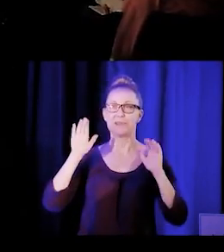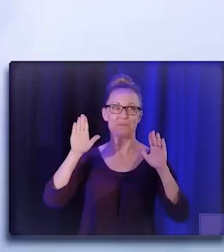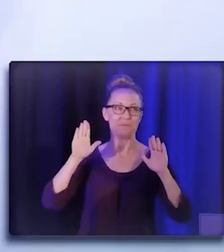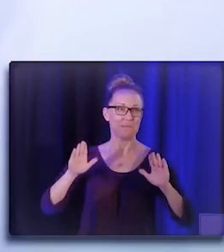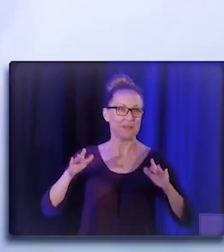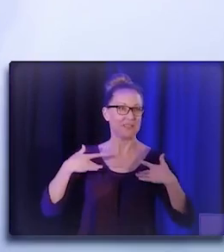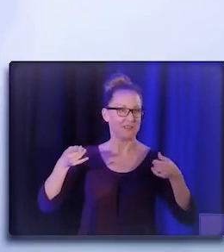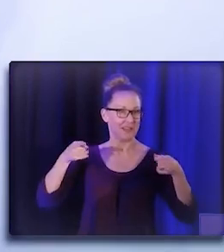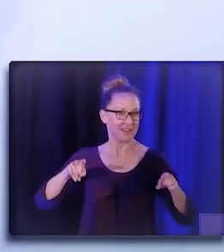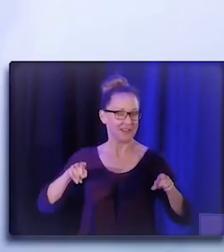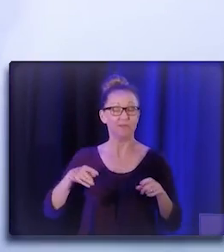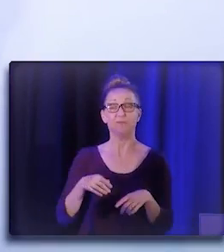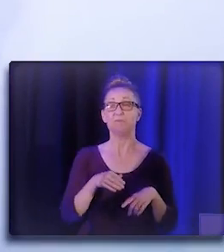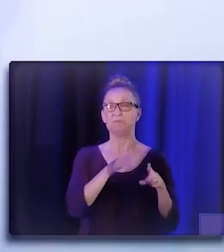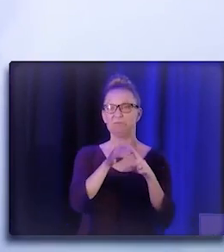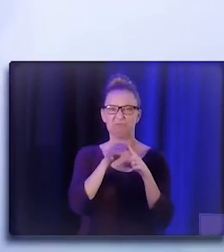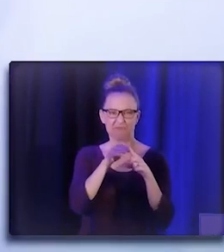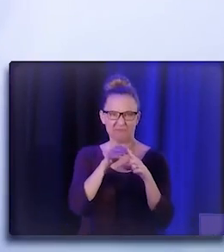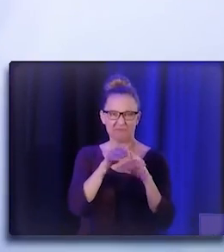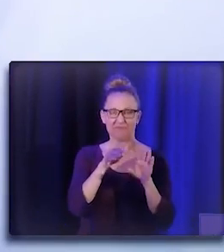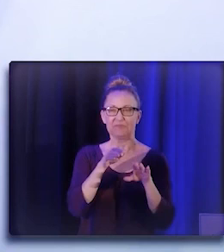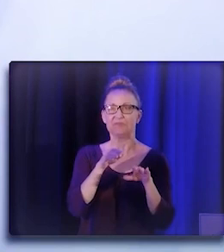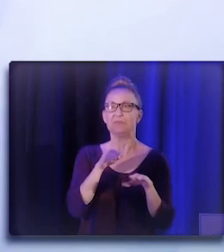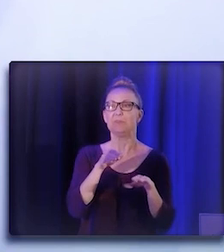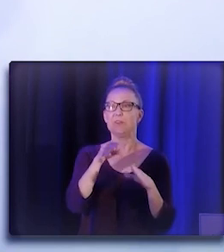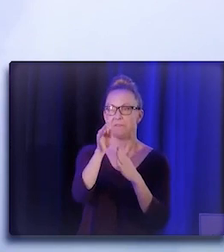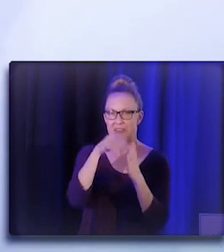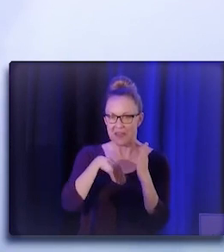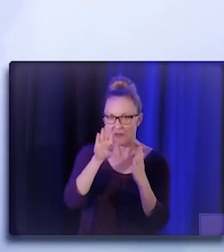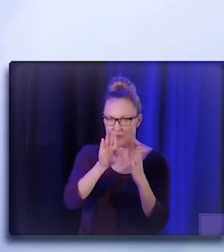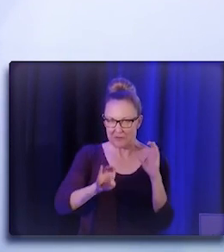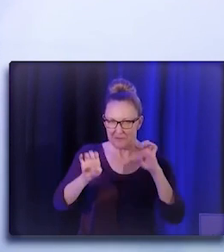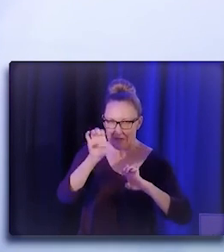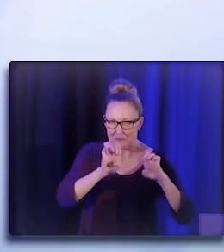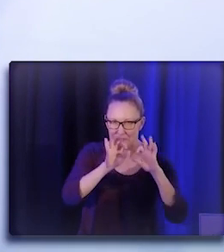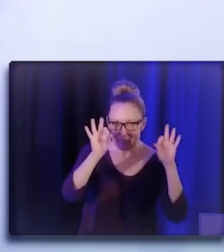I want to remind all of you to fill out your evaluation forms